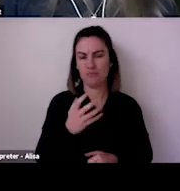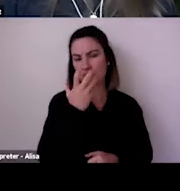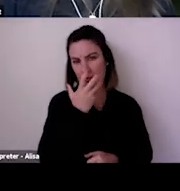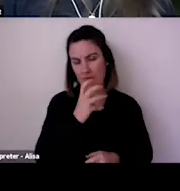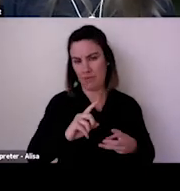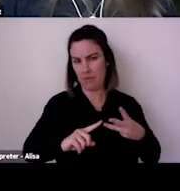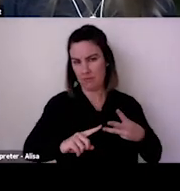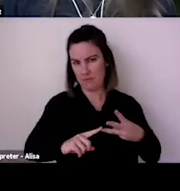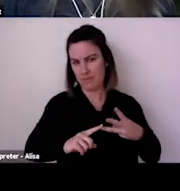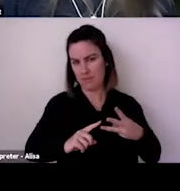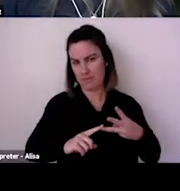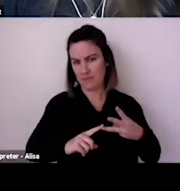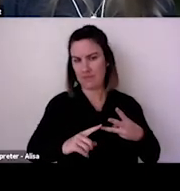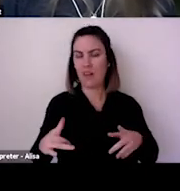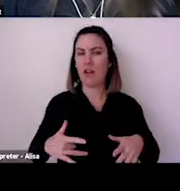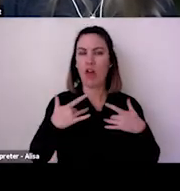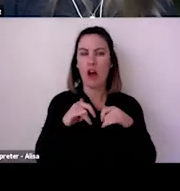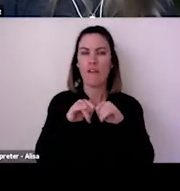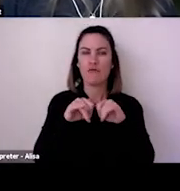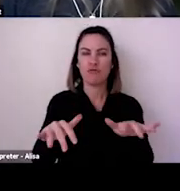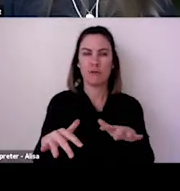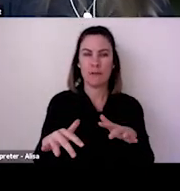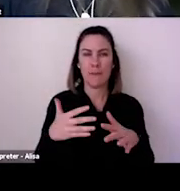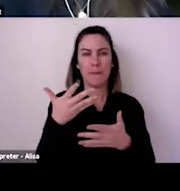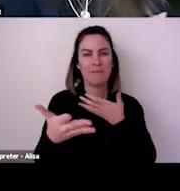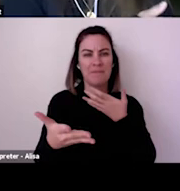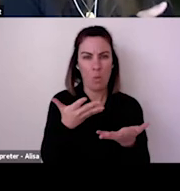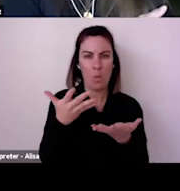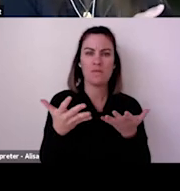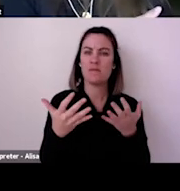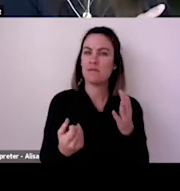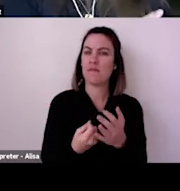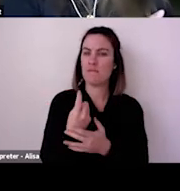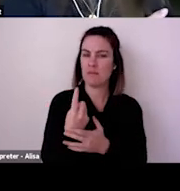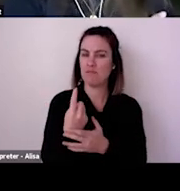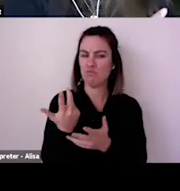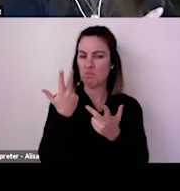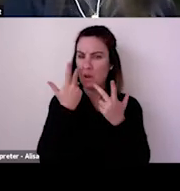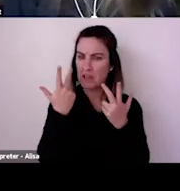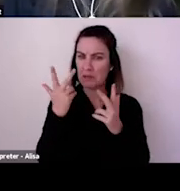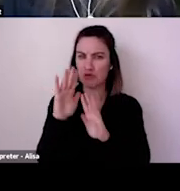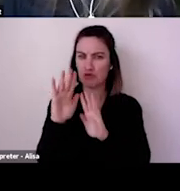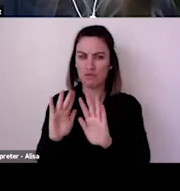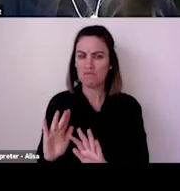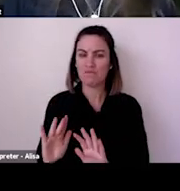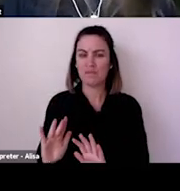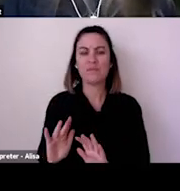we need data around that. With our sort of current lack of coordination in the US, the sector sadly relies on consultants